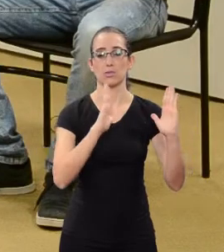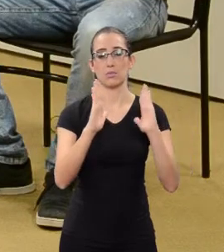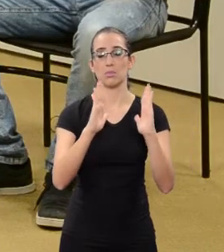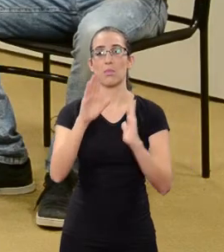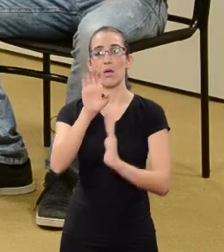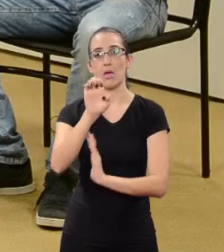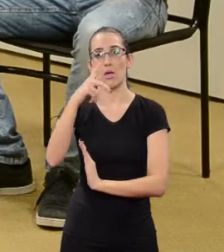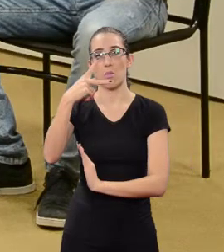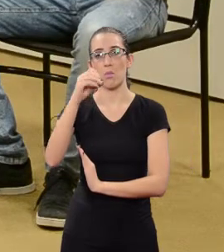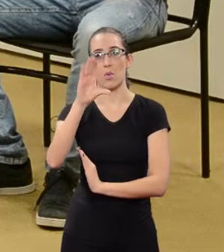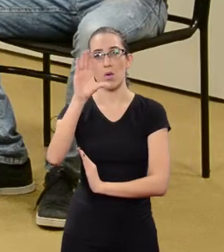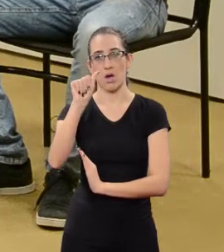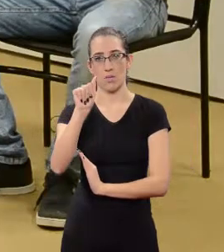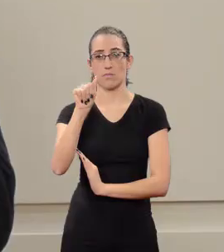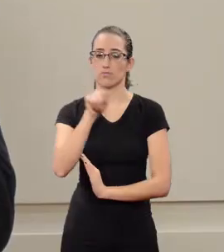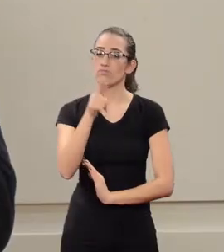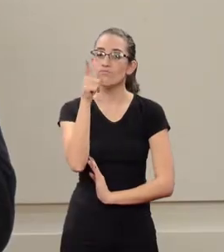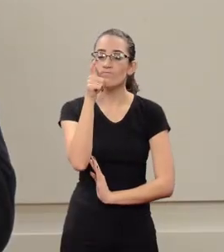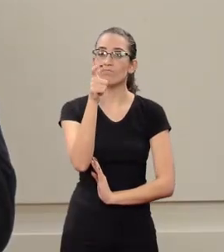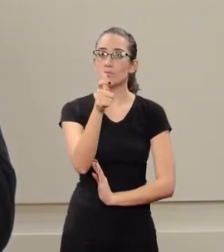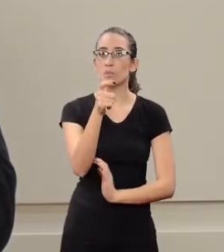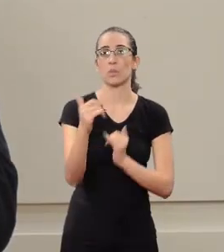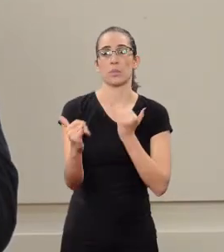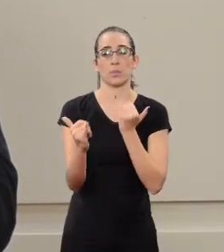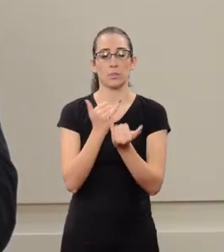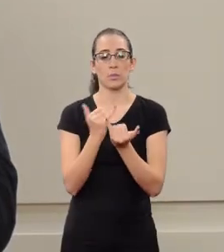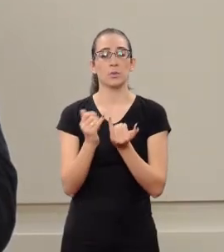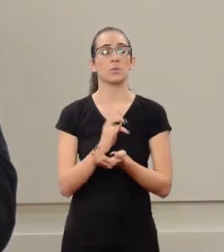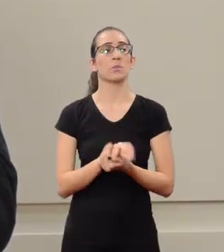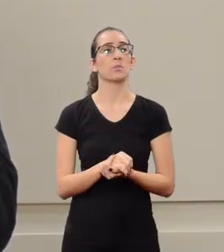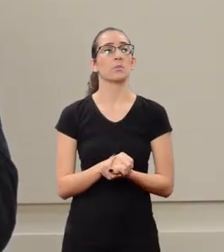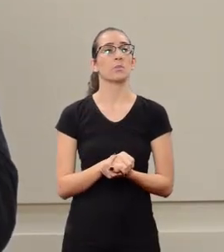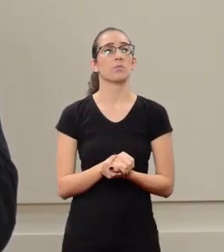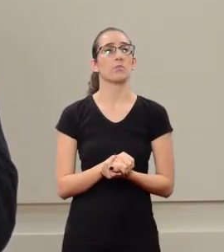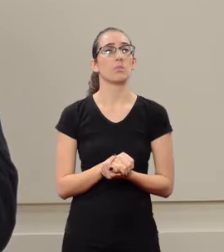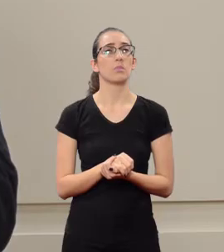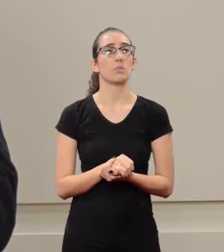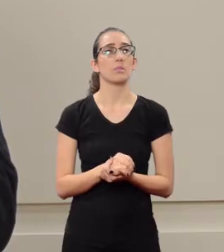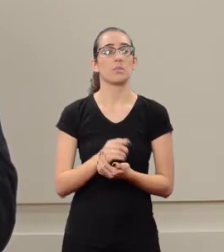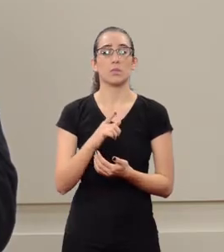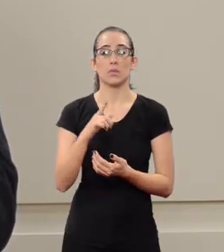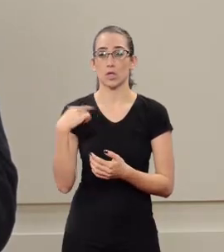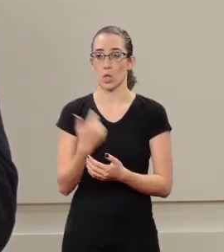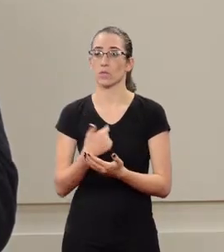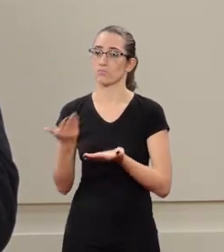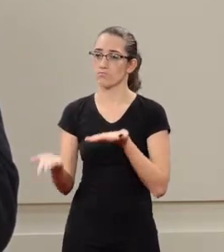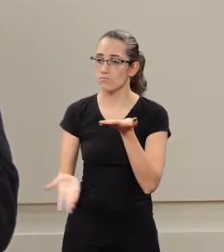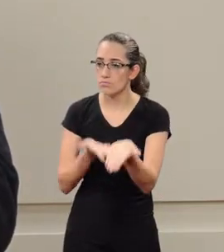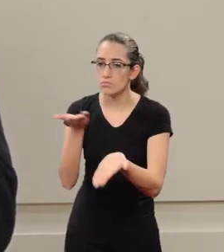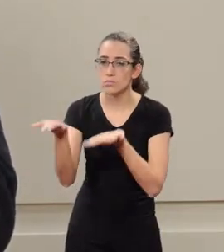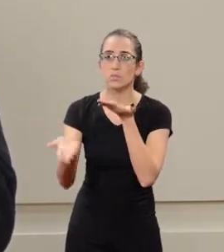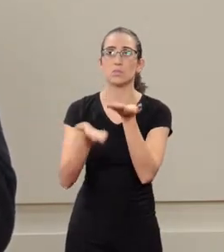according to the period of time. This is interesting. We know it because of the assistance we give.